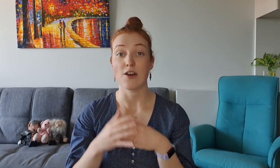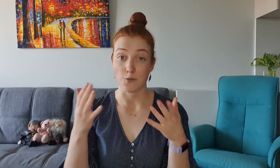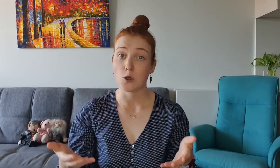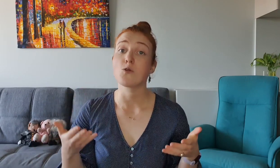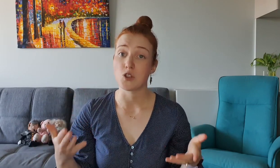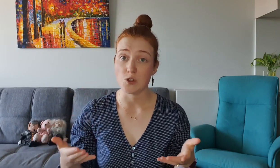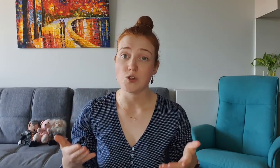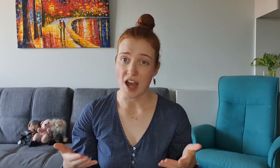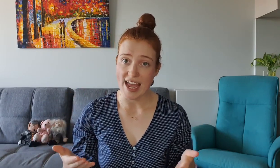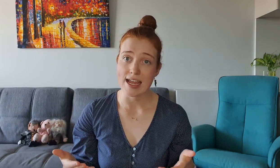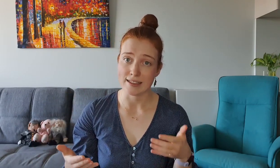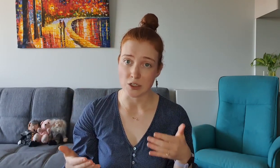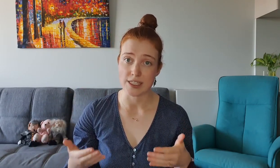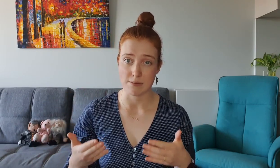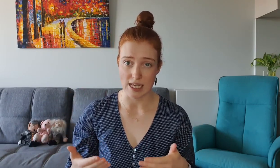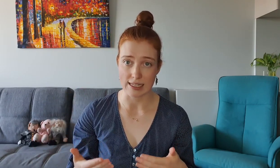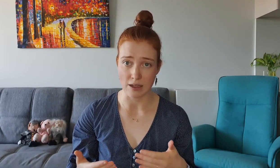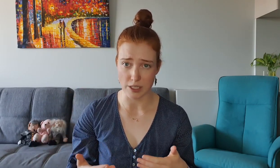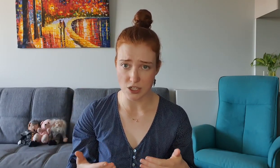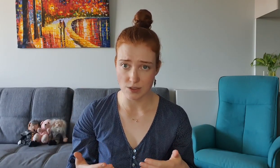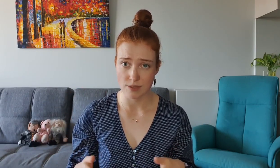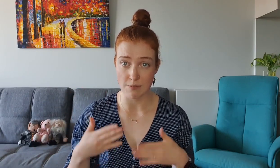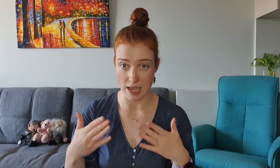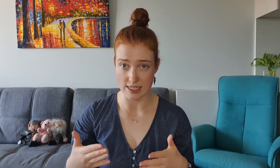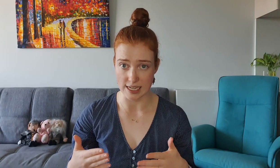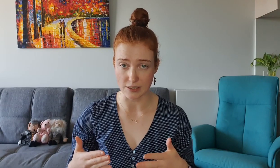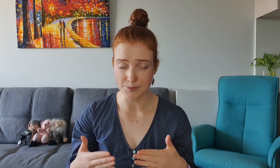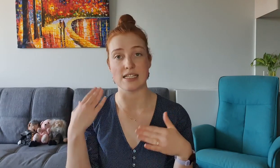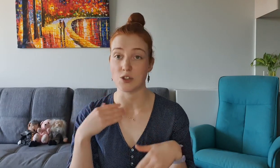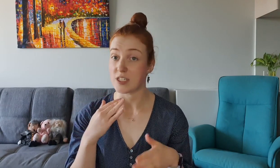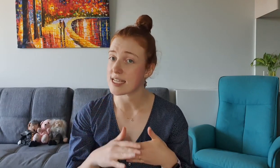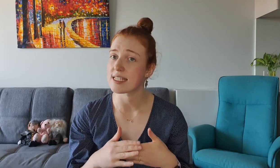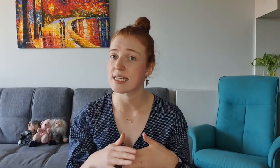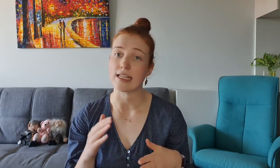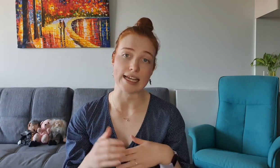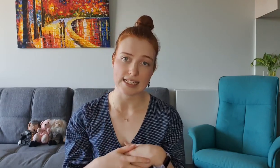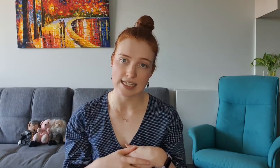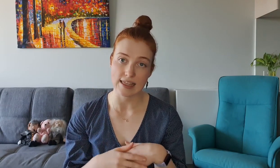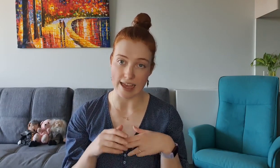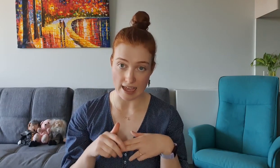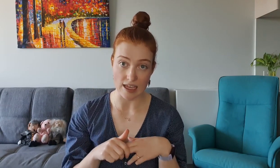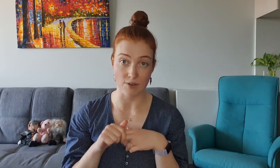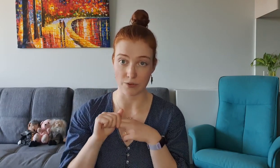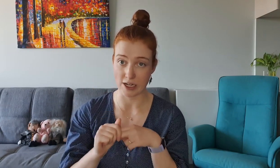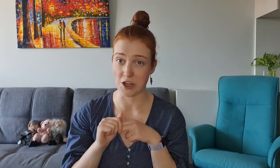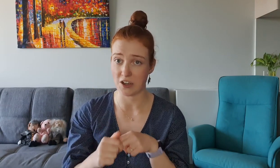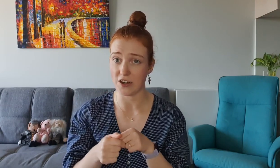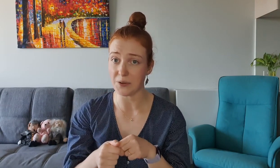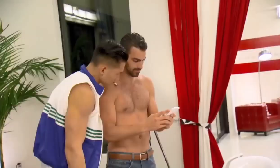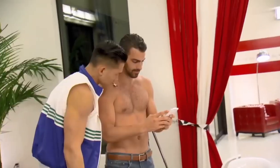A few do try and learn some sign language, some ASL and so Dustin and Lacey, they give it a red hot go